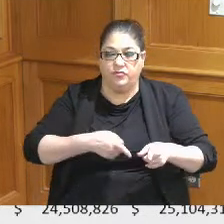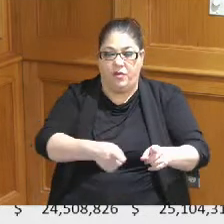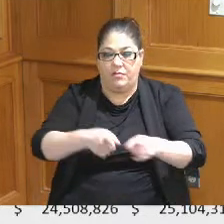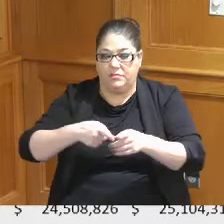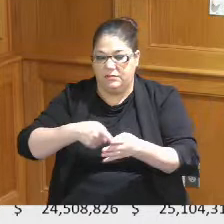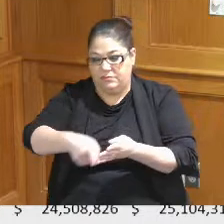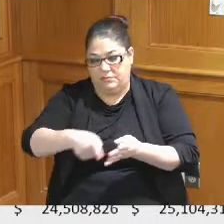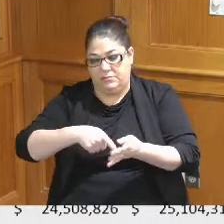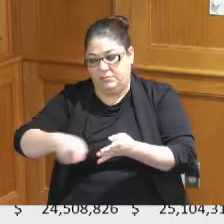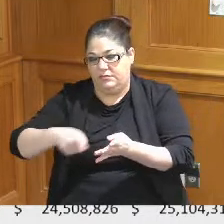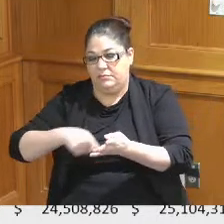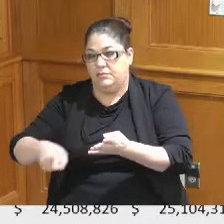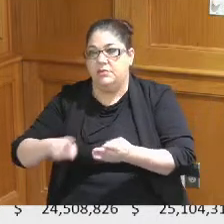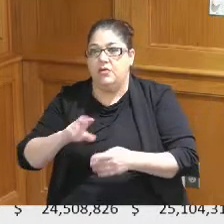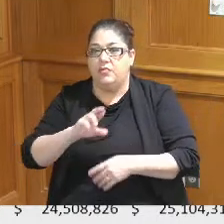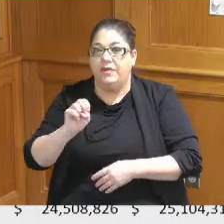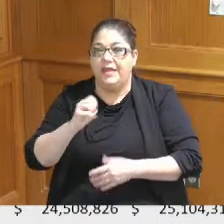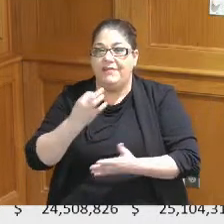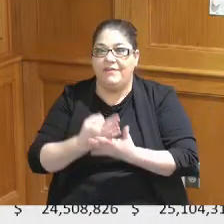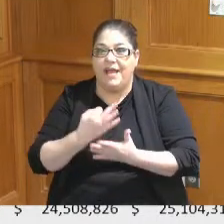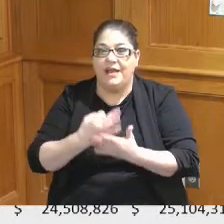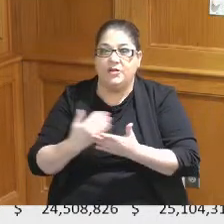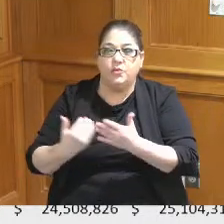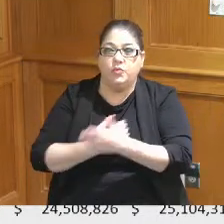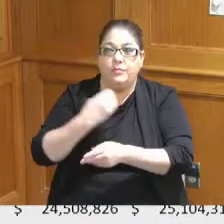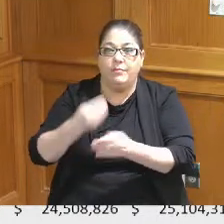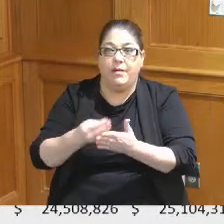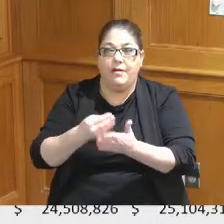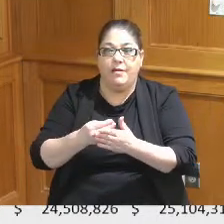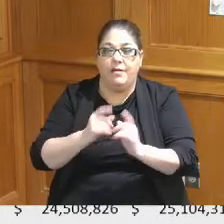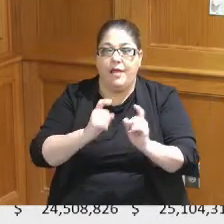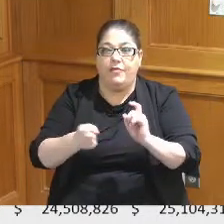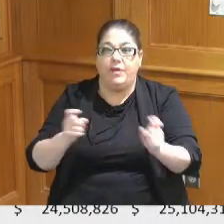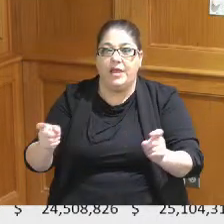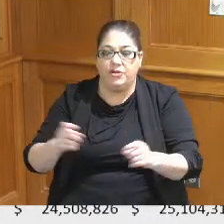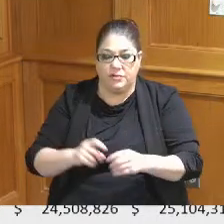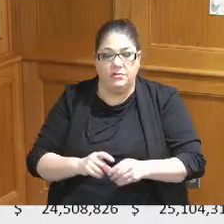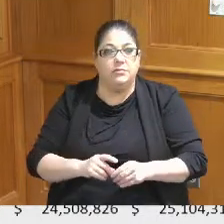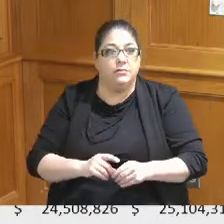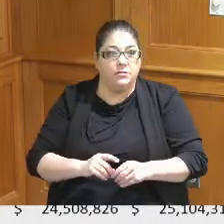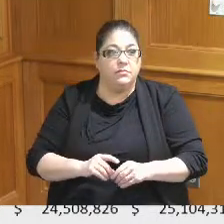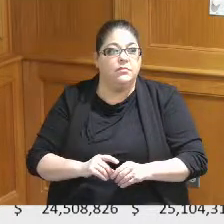are all refinancing and new money allocations that the Rev that would be pledged against the